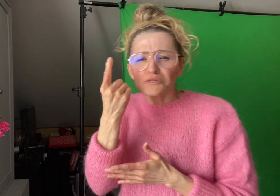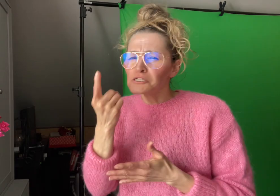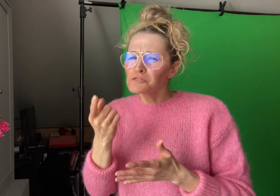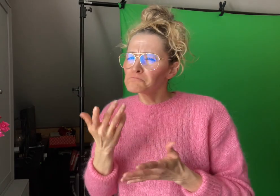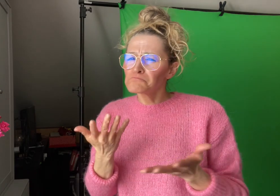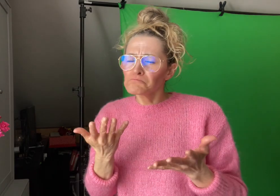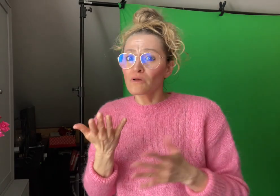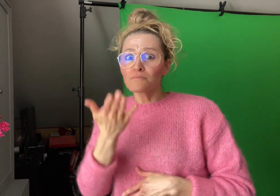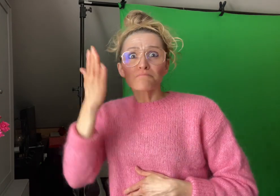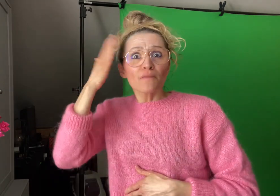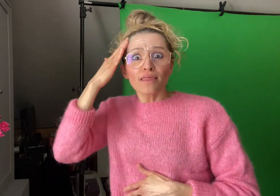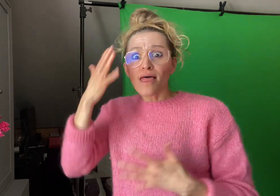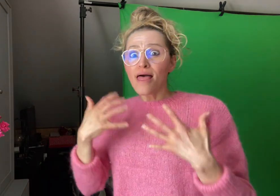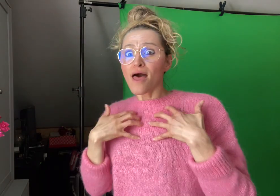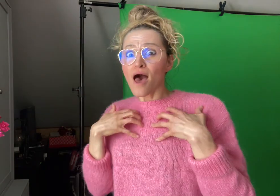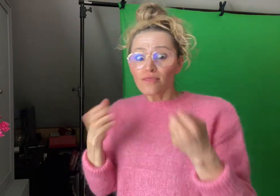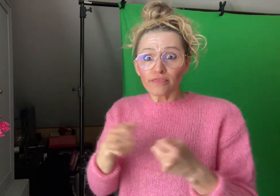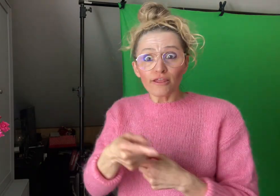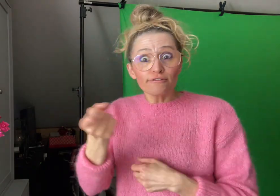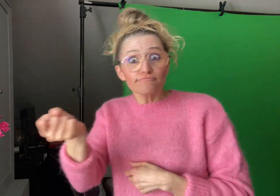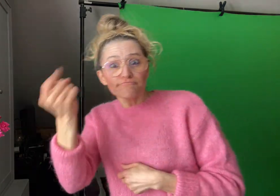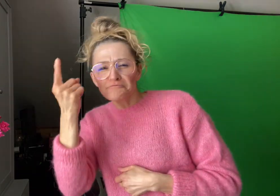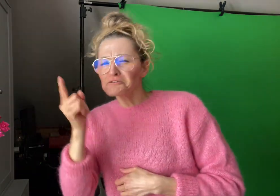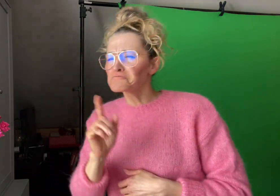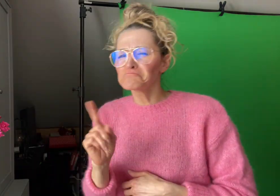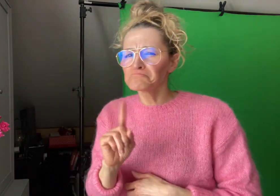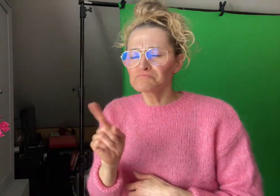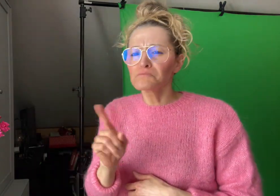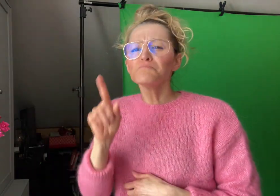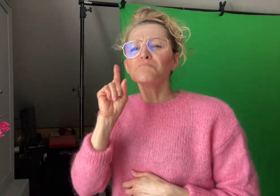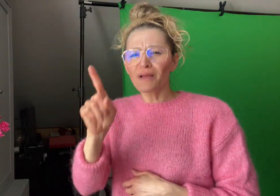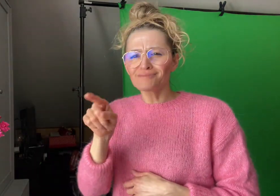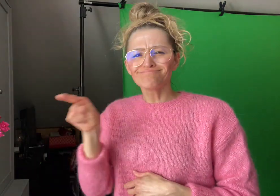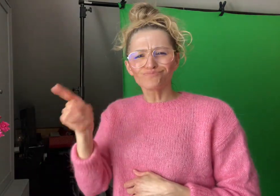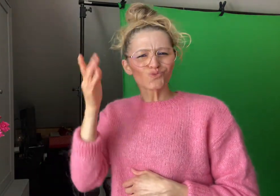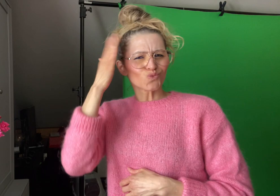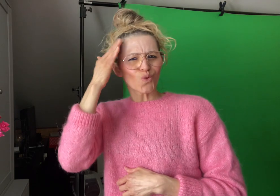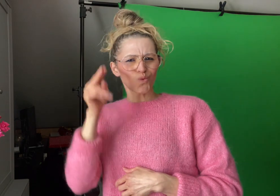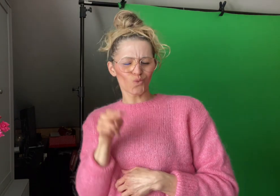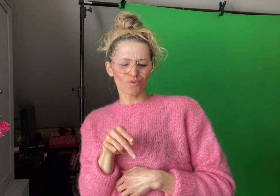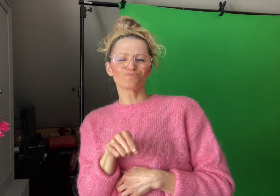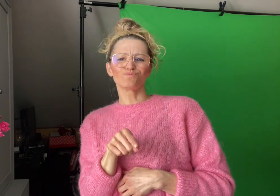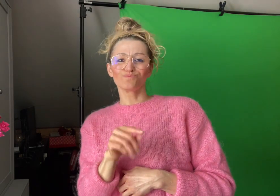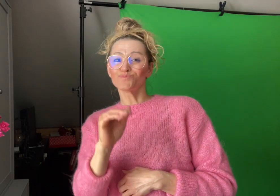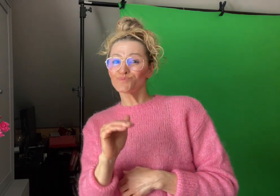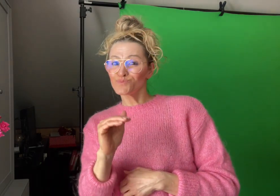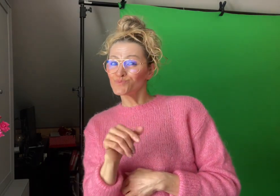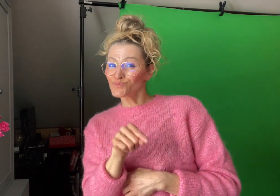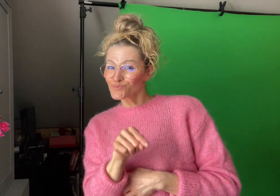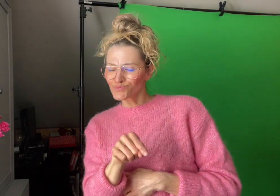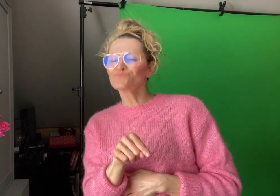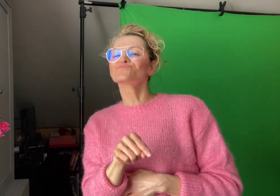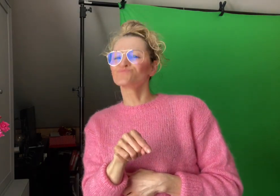the concept of fundraising and mental health, but she knows